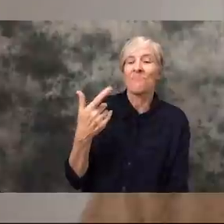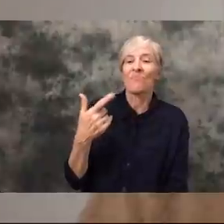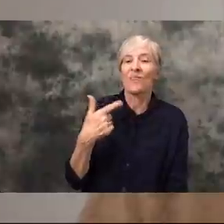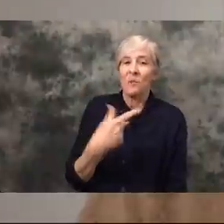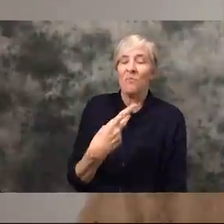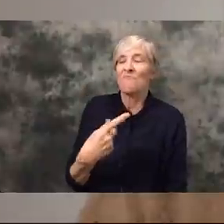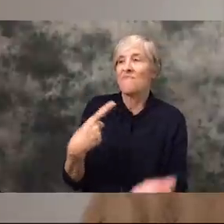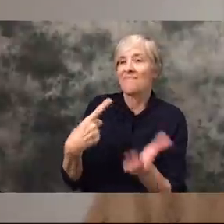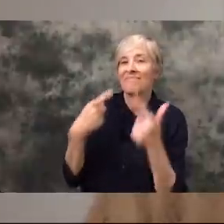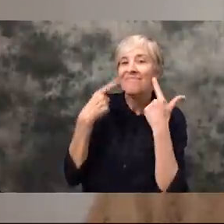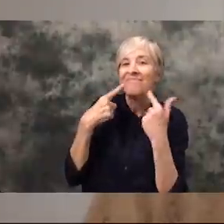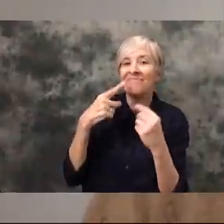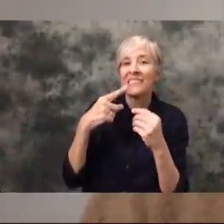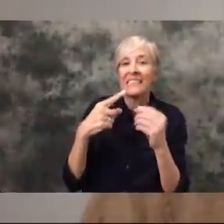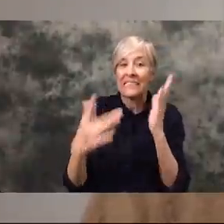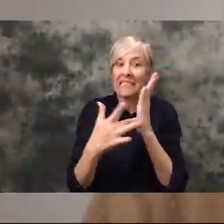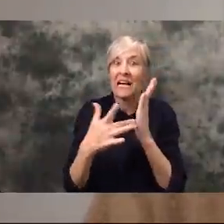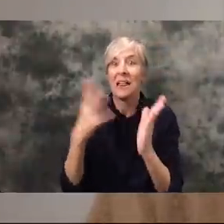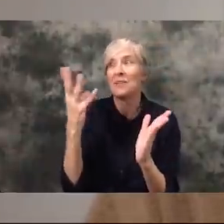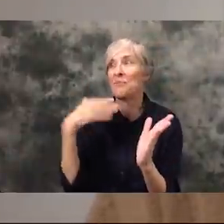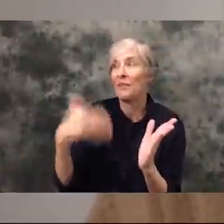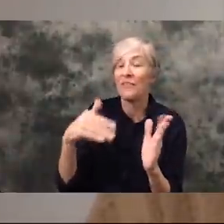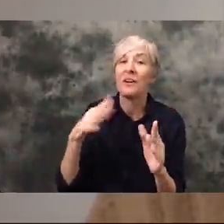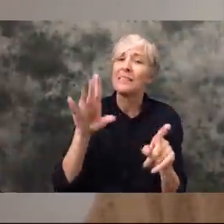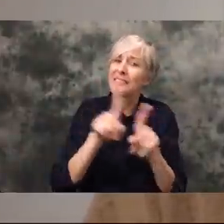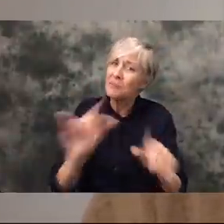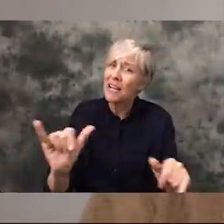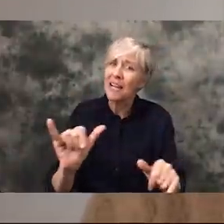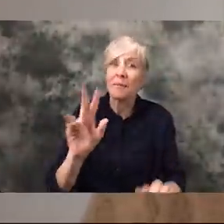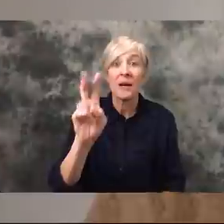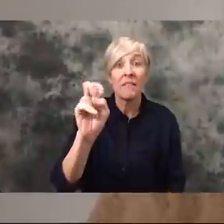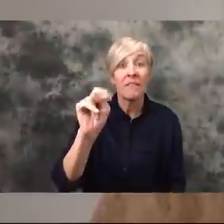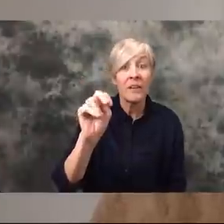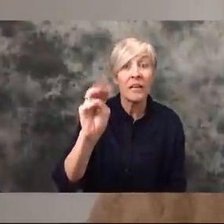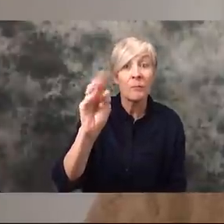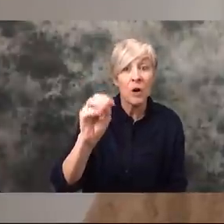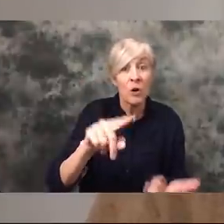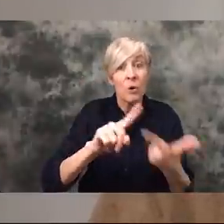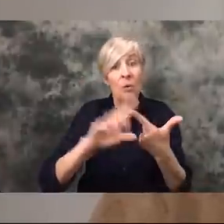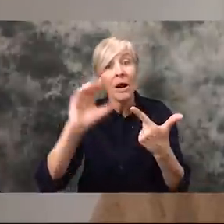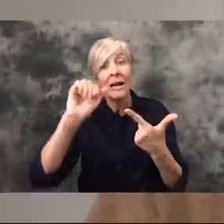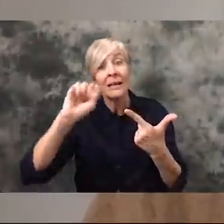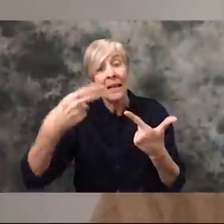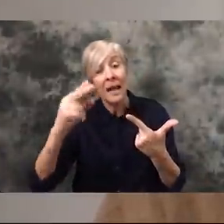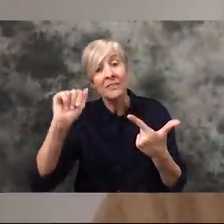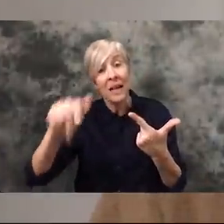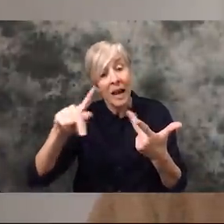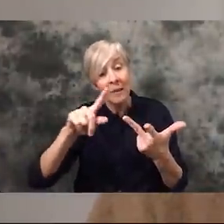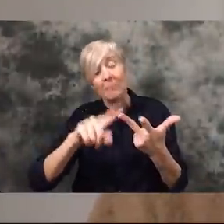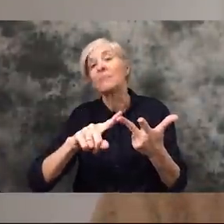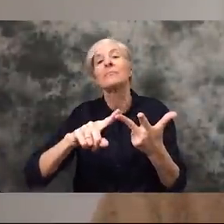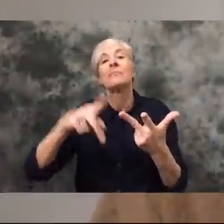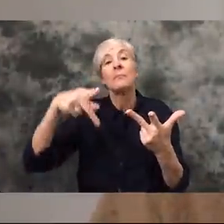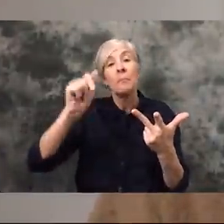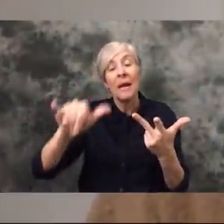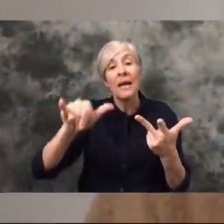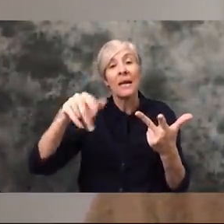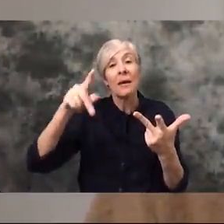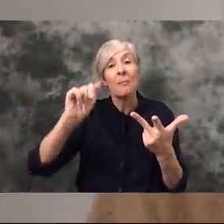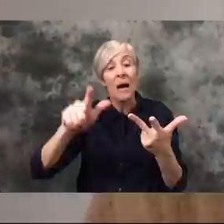beauty of technology. But truly in this time things like Venmo, CashApp, PayPal. I mean all of these different services to be able to send